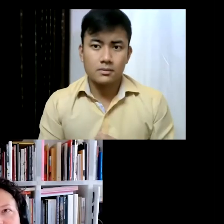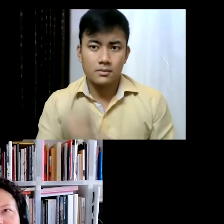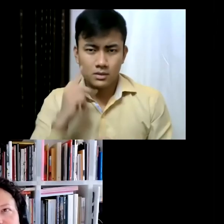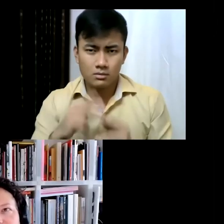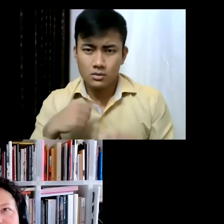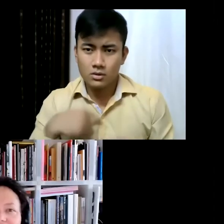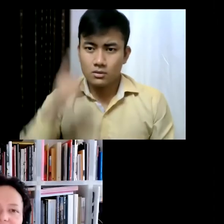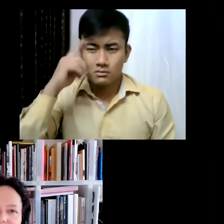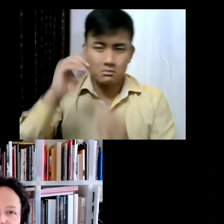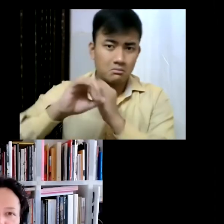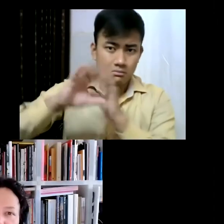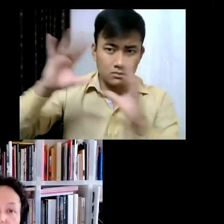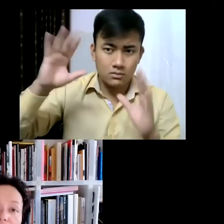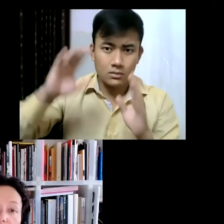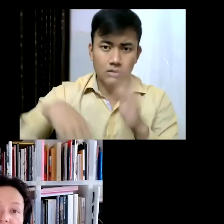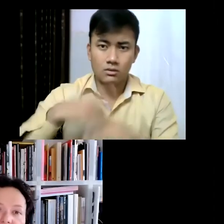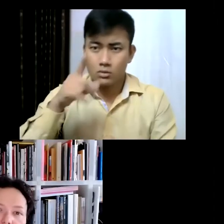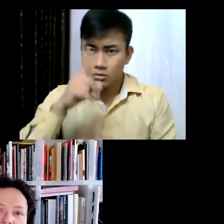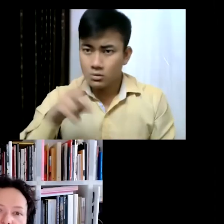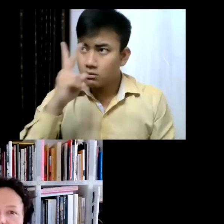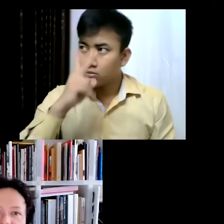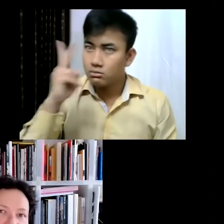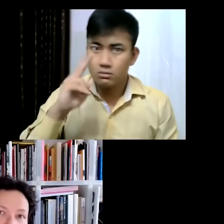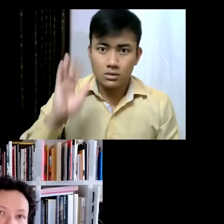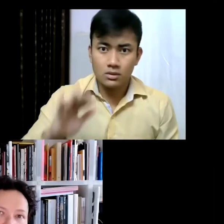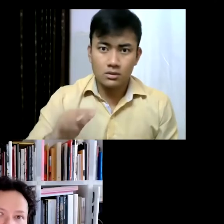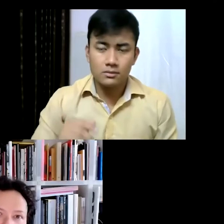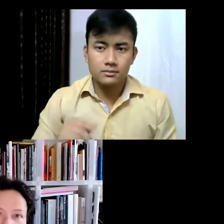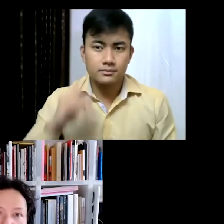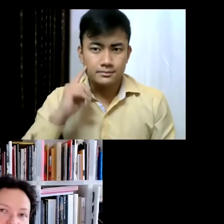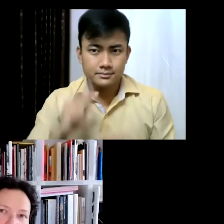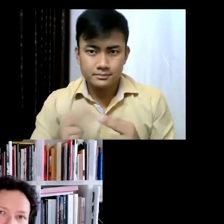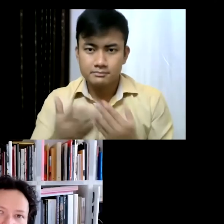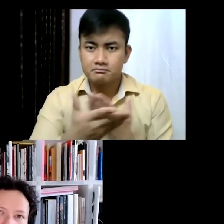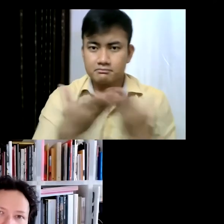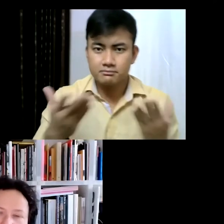when you find connections also between things that are not necessarily curatorially related.